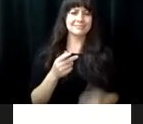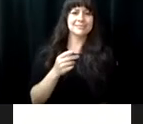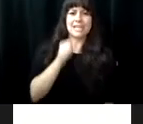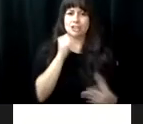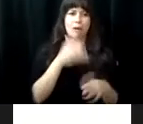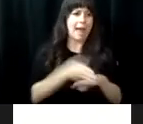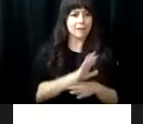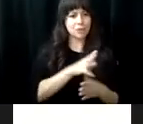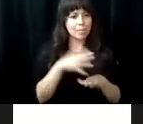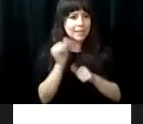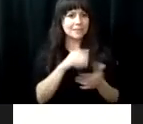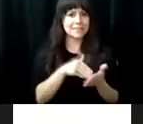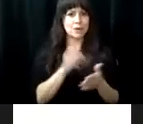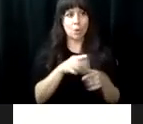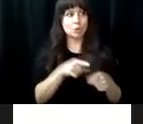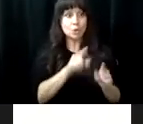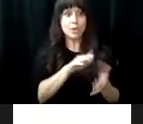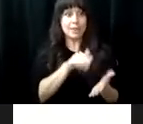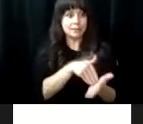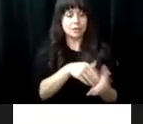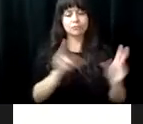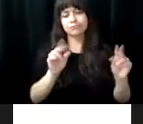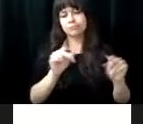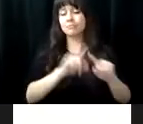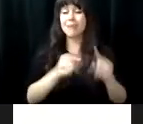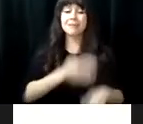just come, you know, maybe right after you leave the